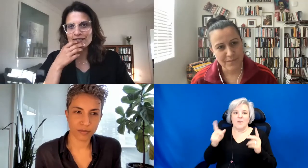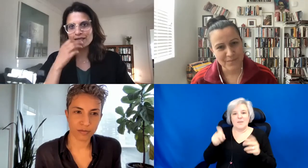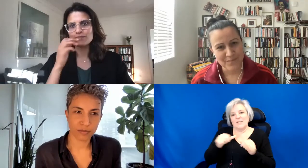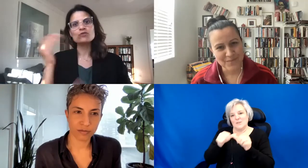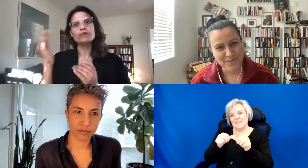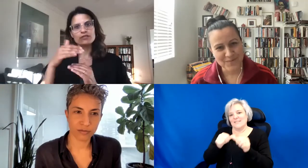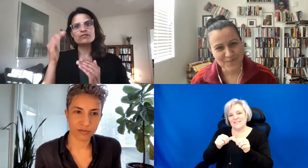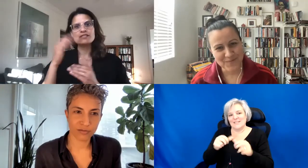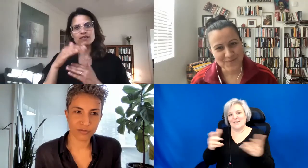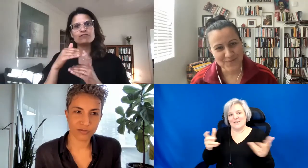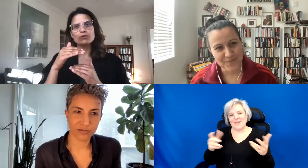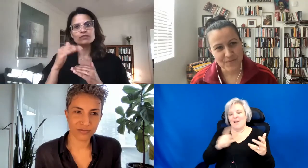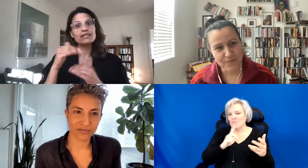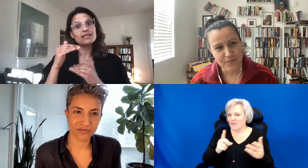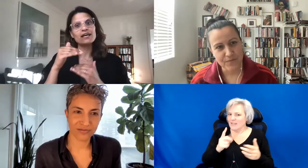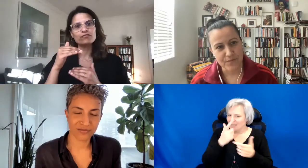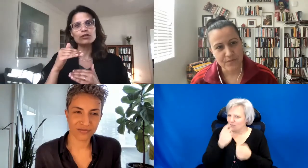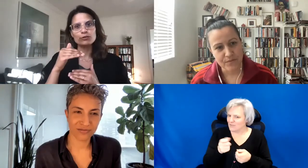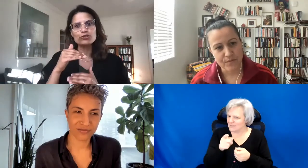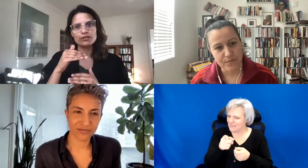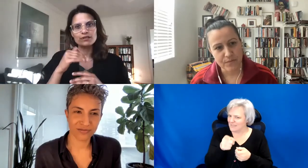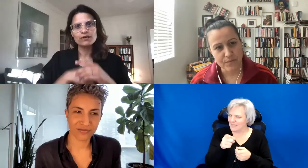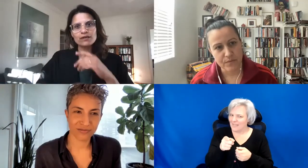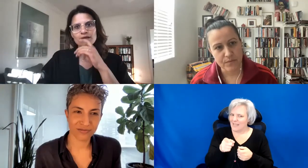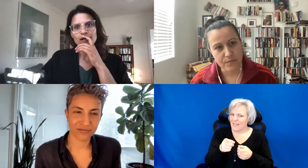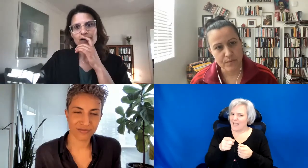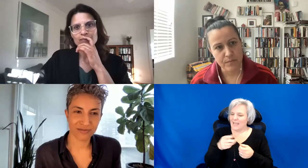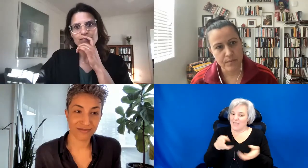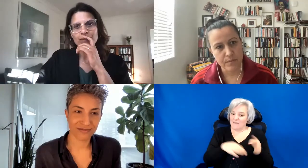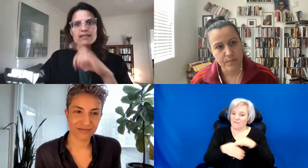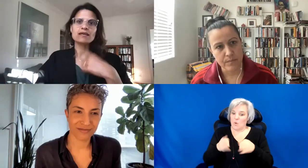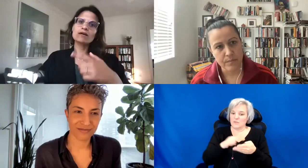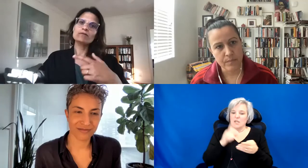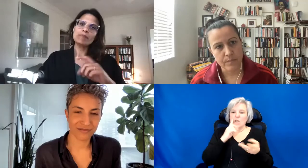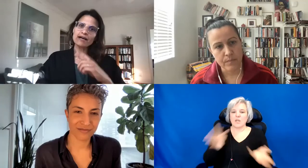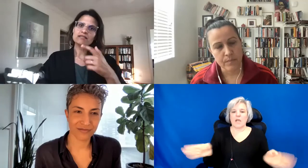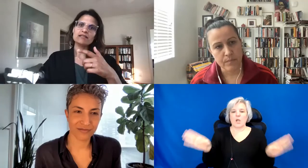because I'm super interested in the folding its kind closure and how we think about the